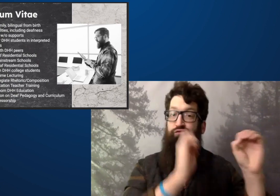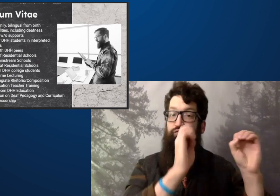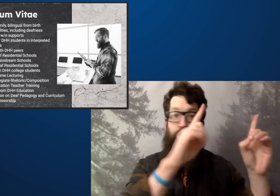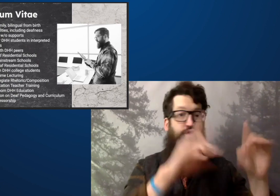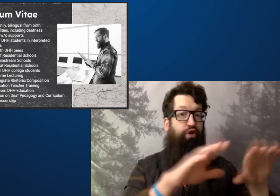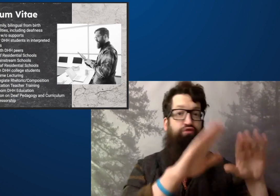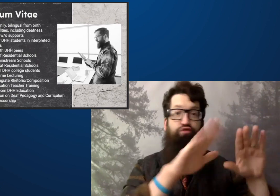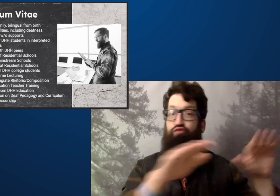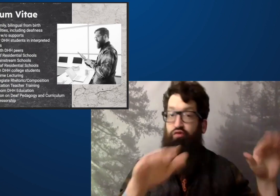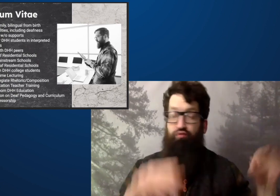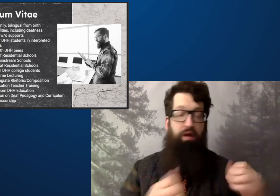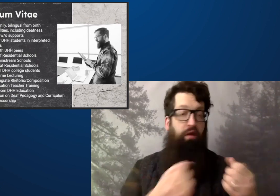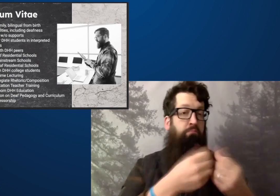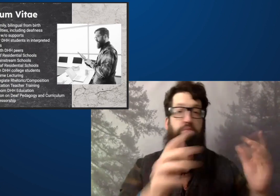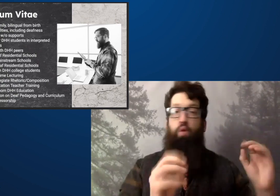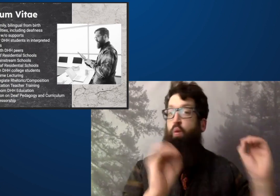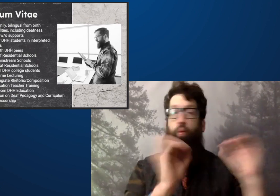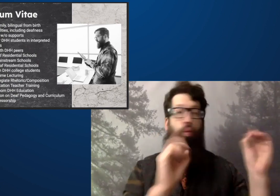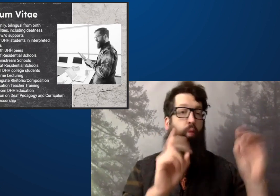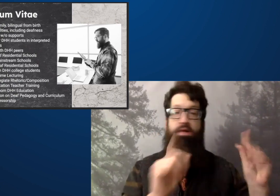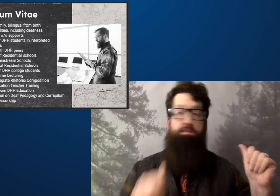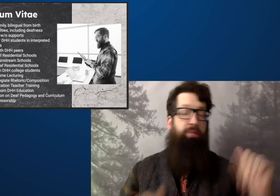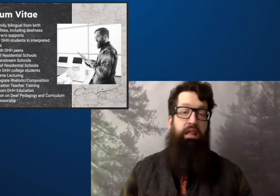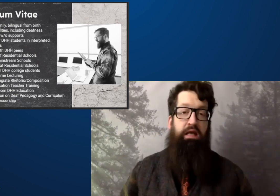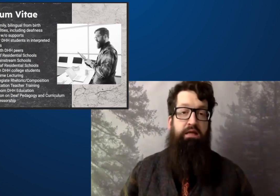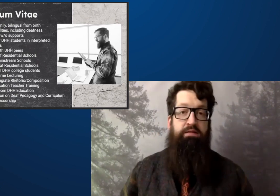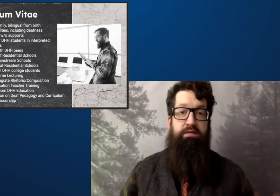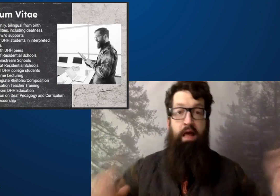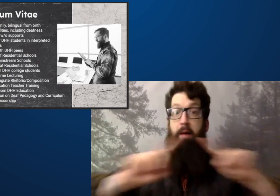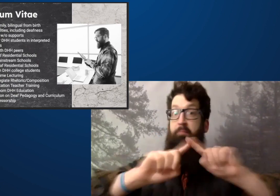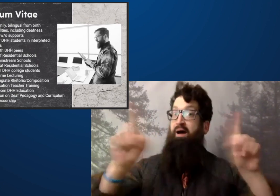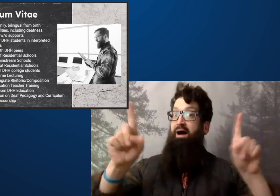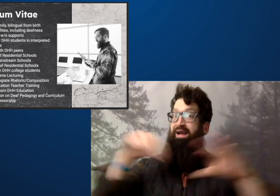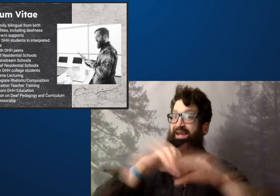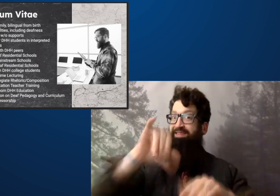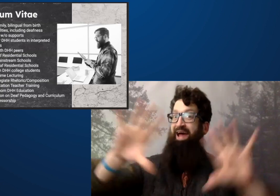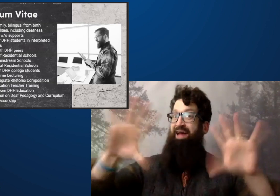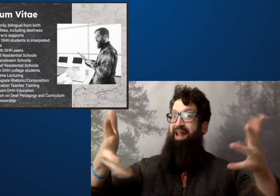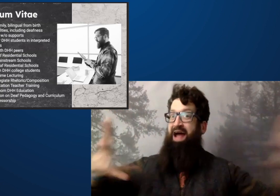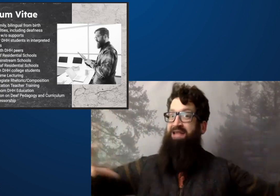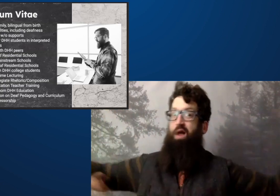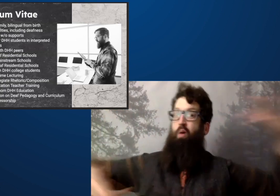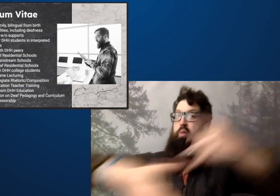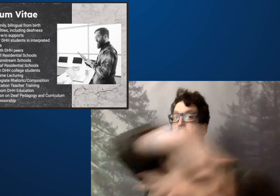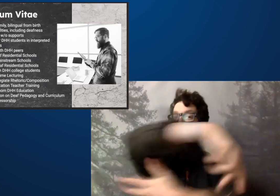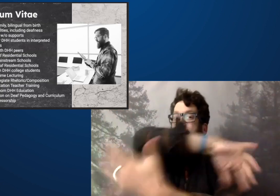The other 50% of my class were students with no other disabilities.